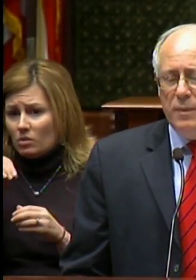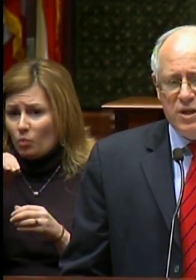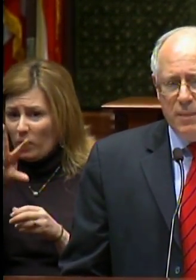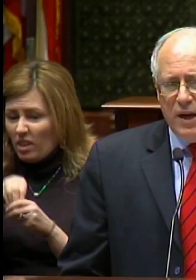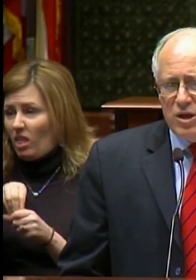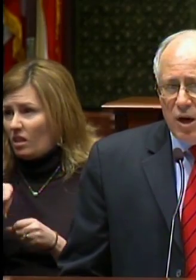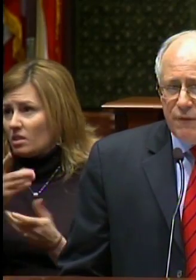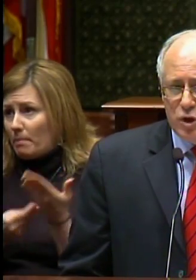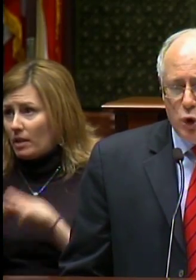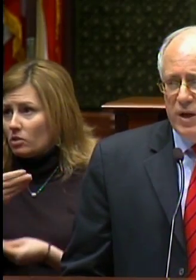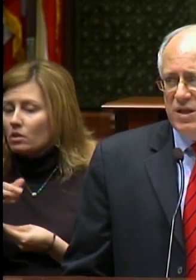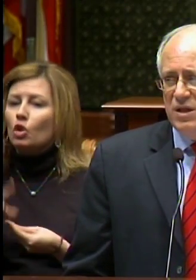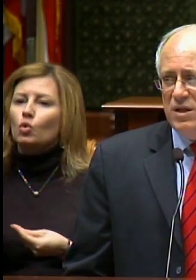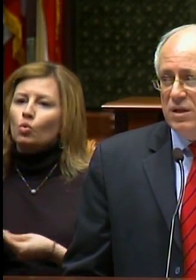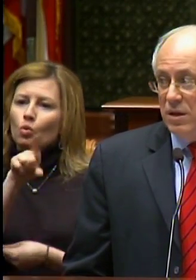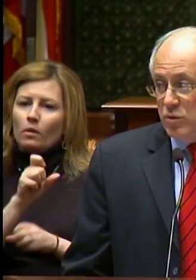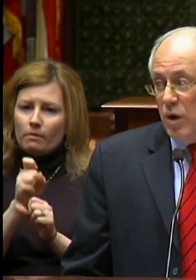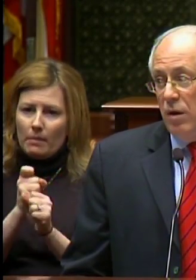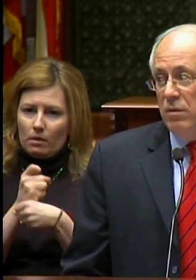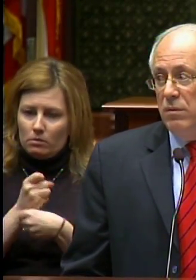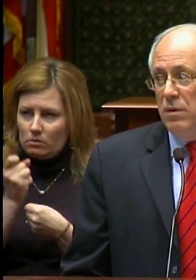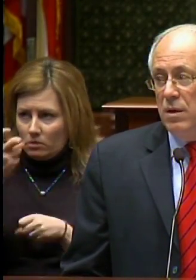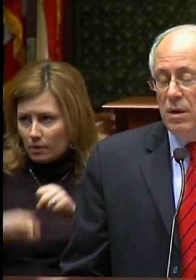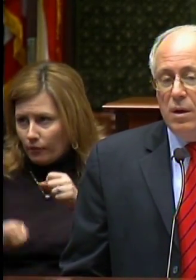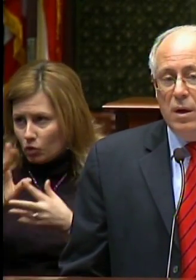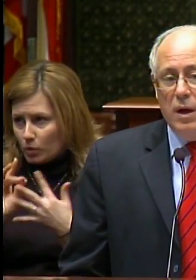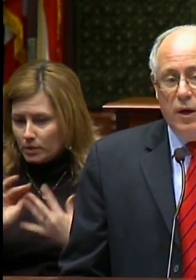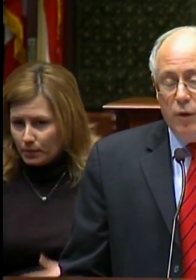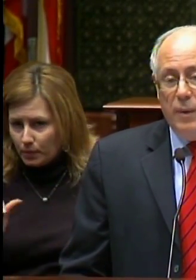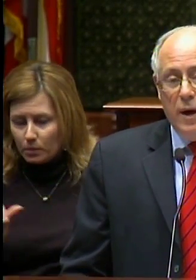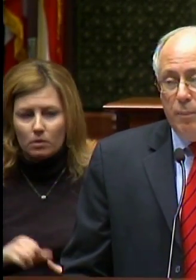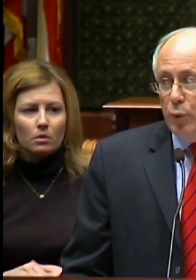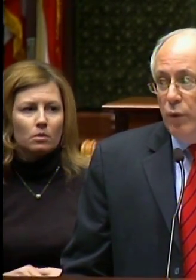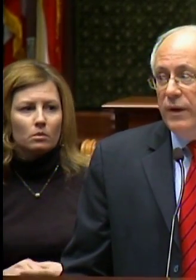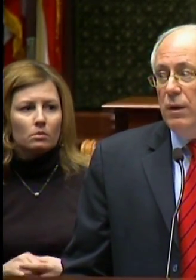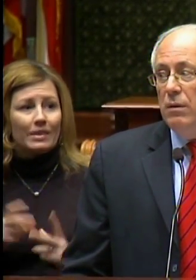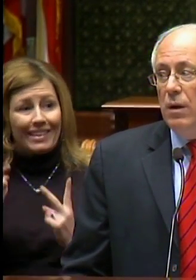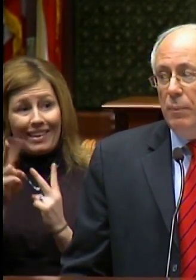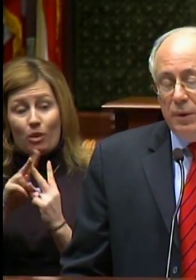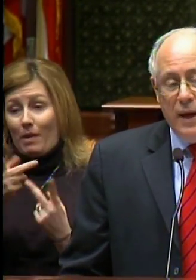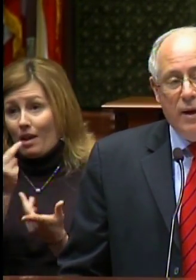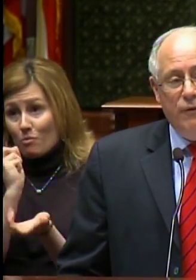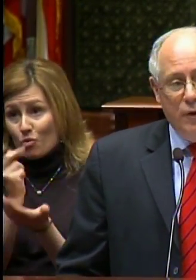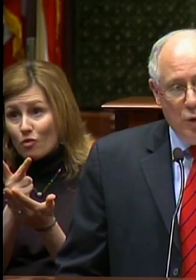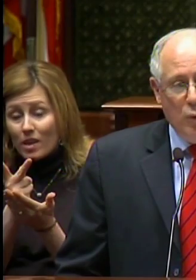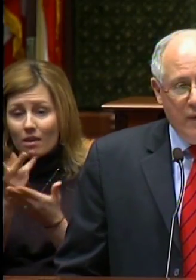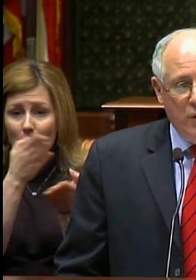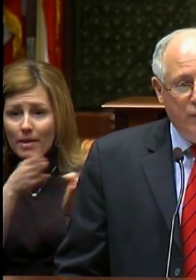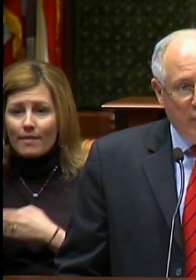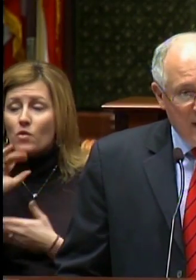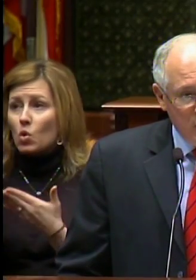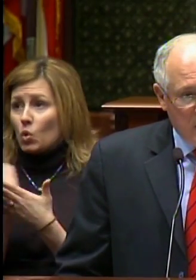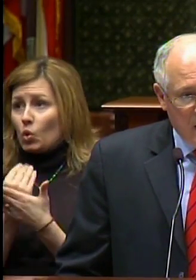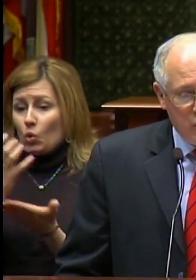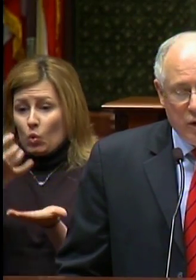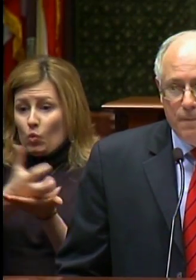You must make some tough choices as well. Either by approving a plan for new education